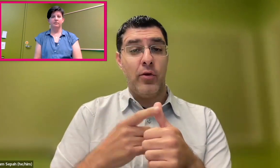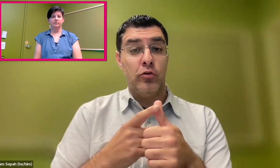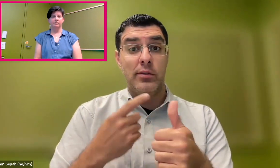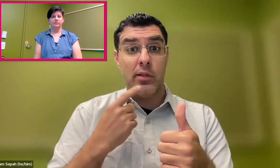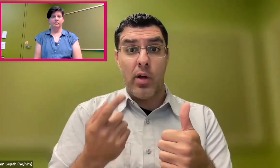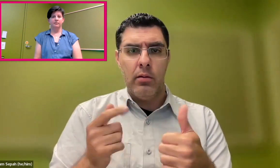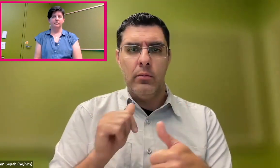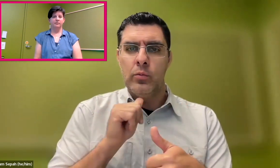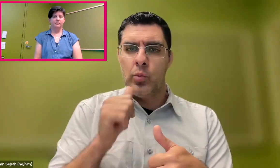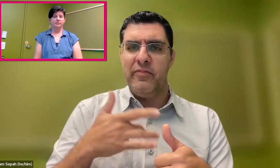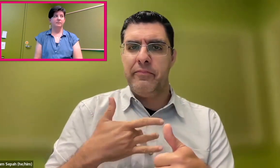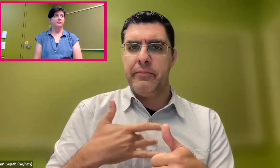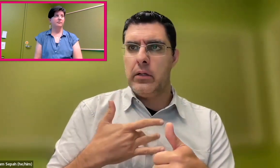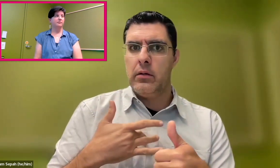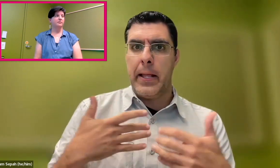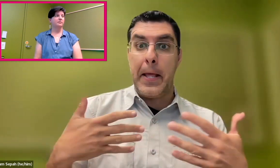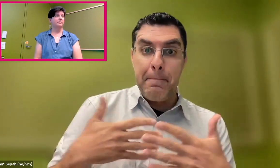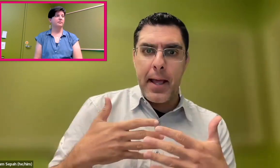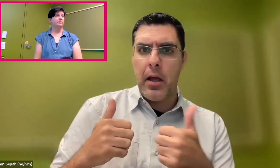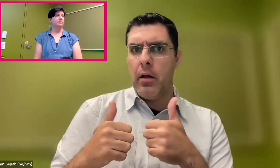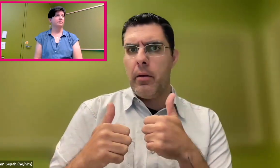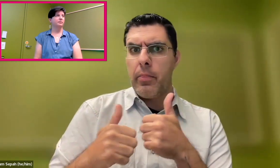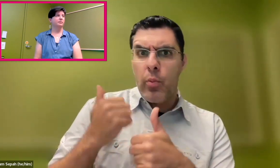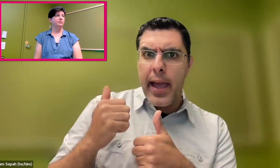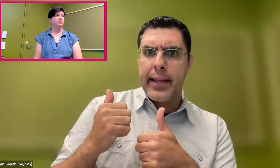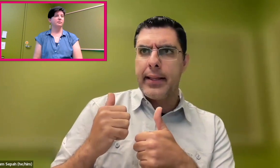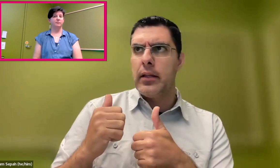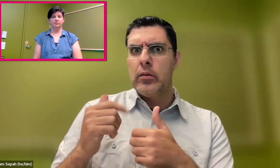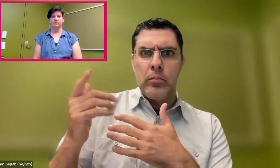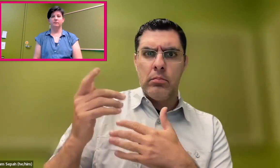And I often respond, saying, don't feel intimidated